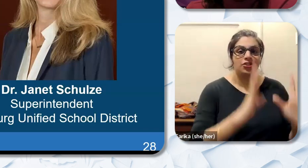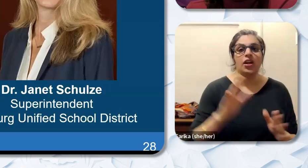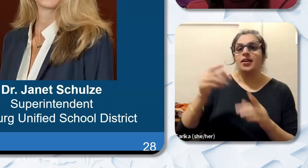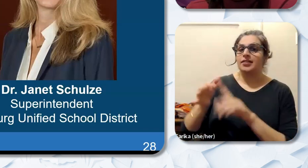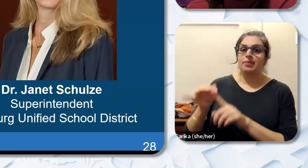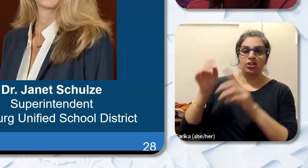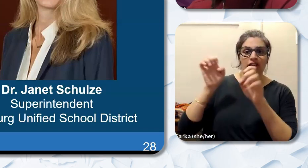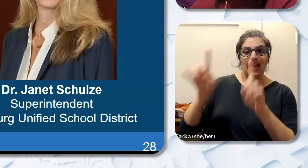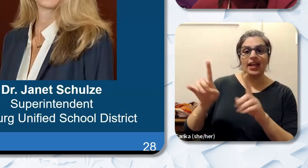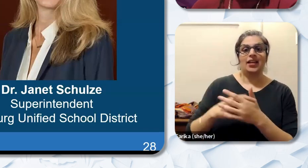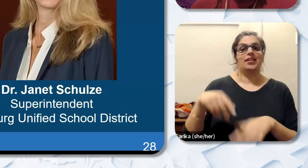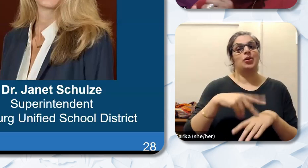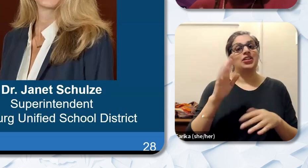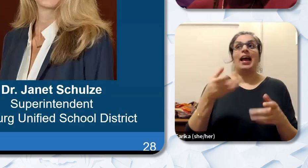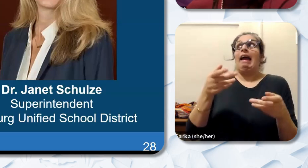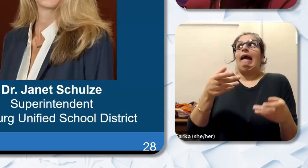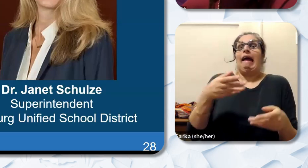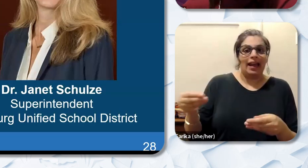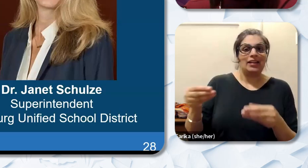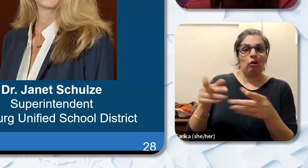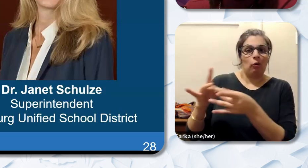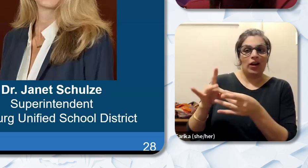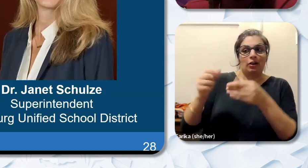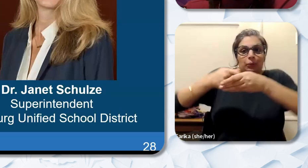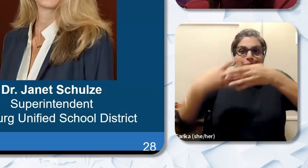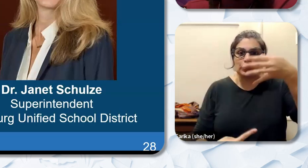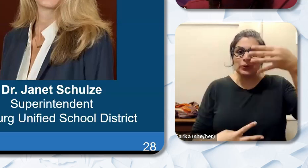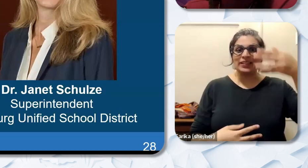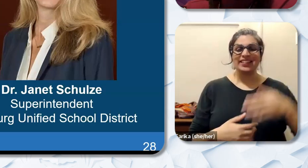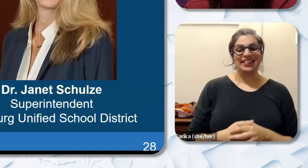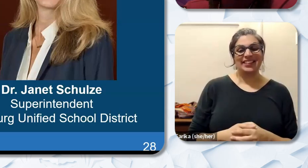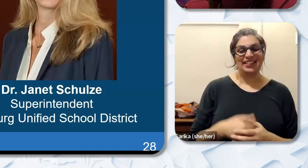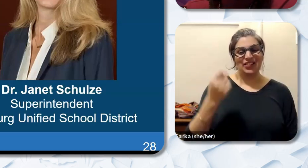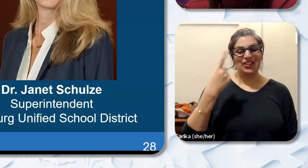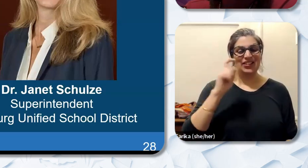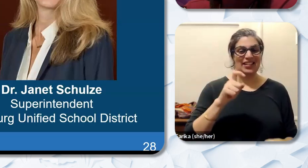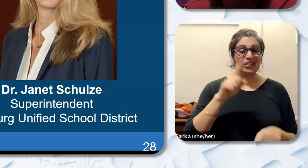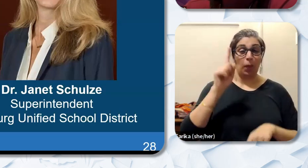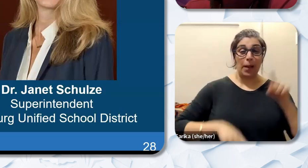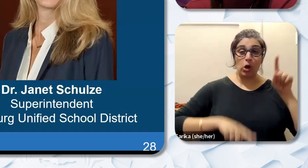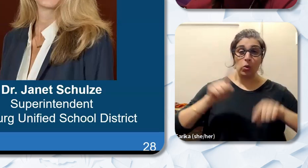and coordinator. Yes Mrs. Ajayi she understands the needs of diverse student populations and